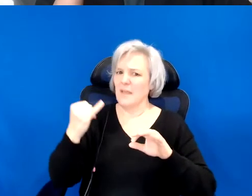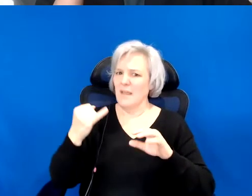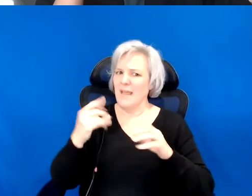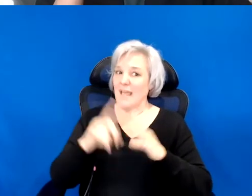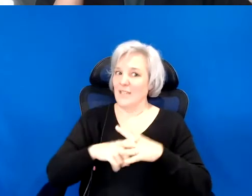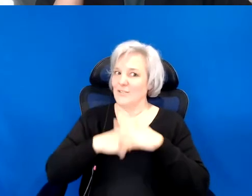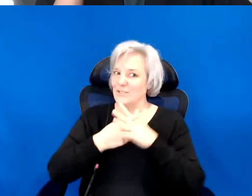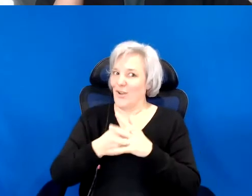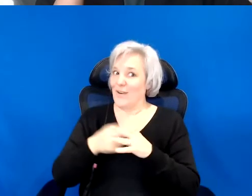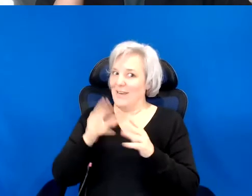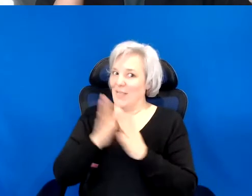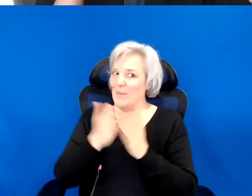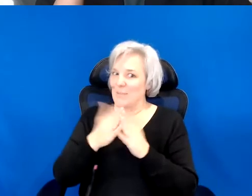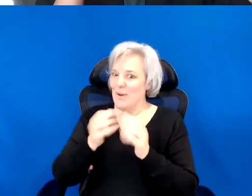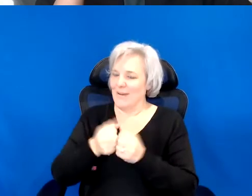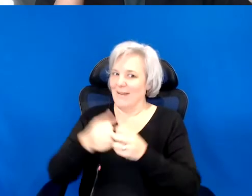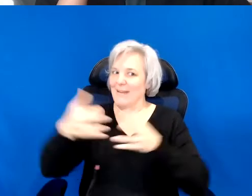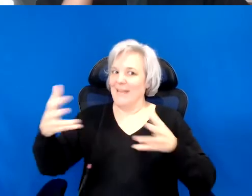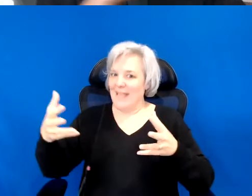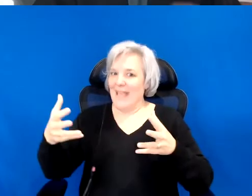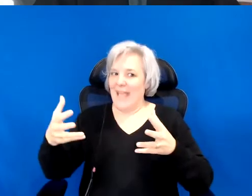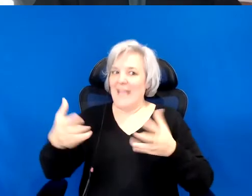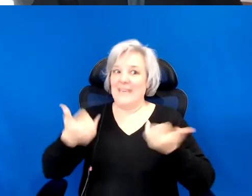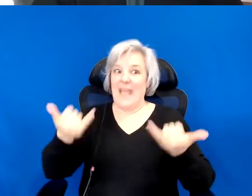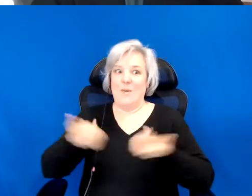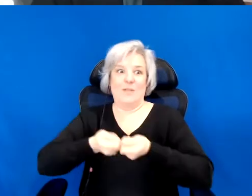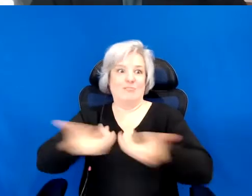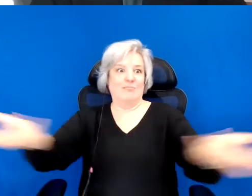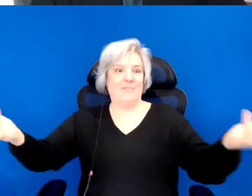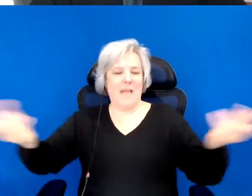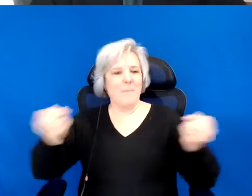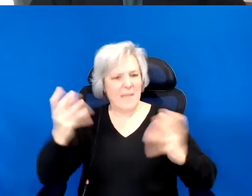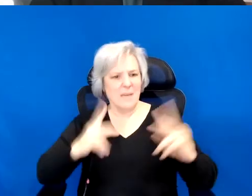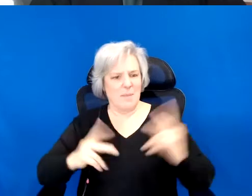So it's been disrupted. It's a lot resigning in a new way.